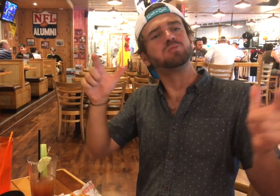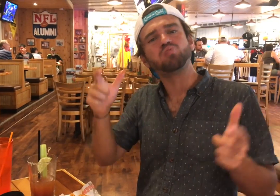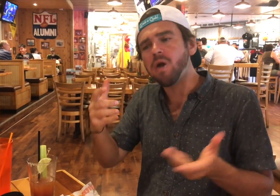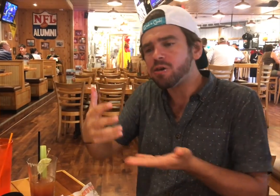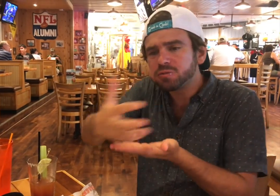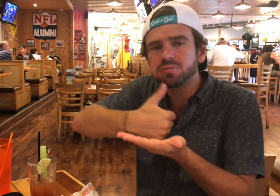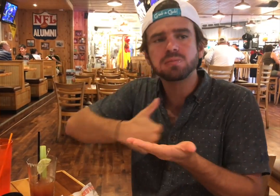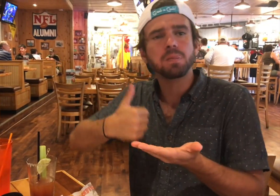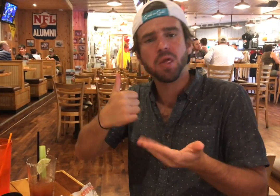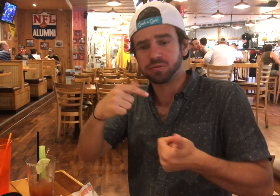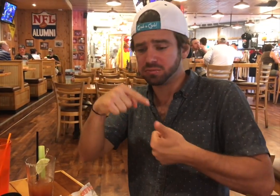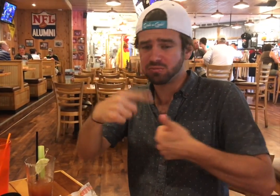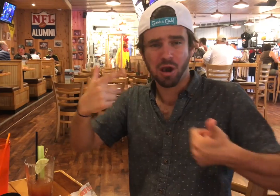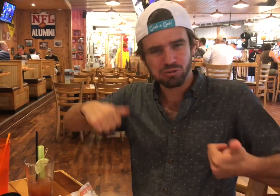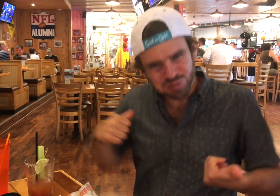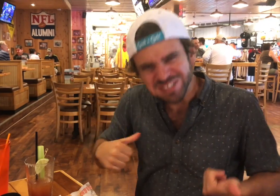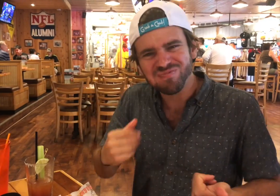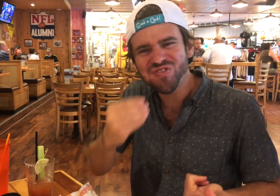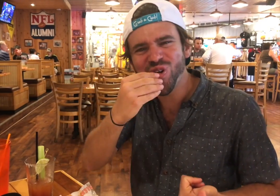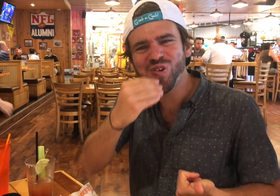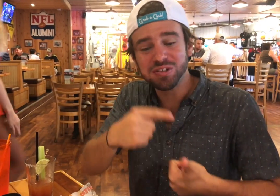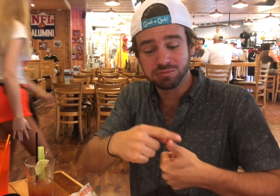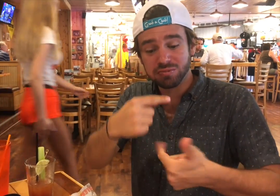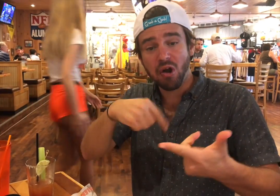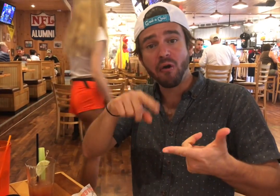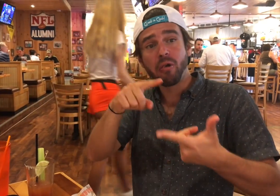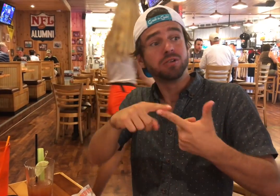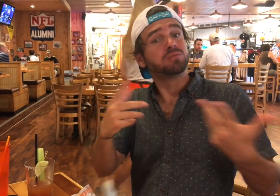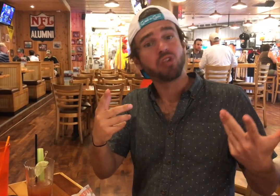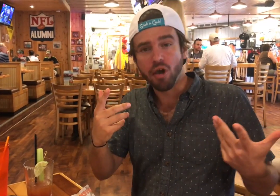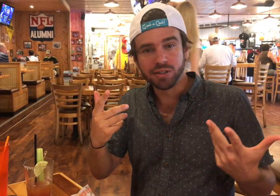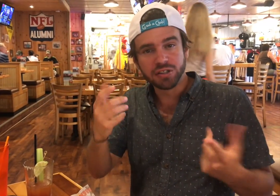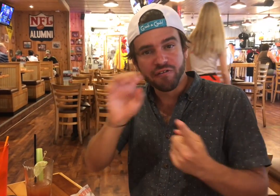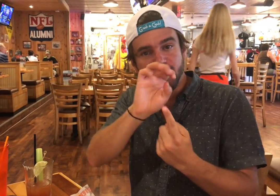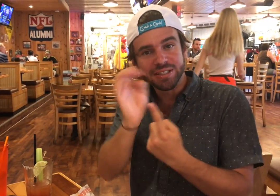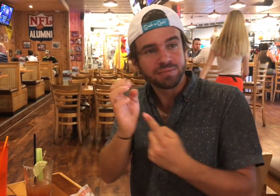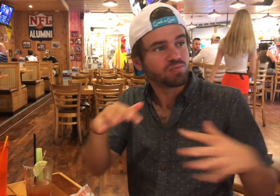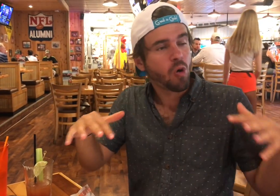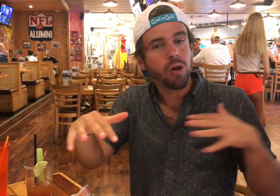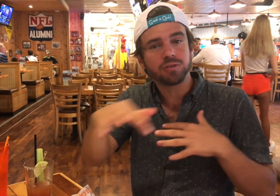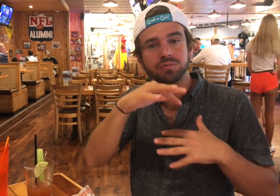Their biggest moneymakers are their wings...and their relaxing